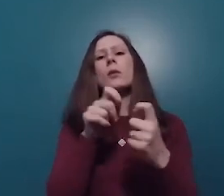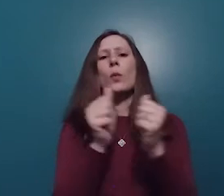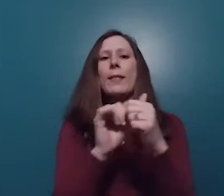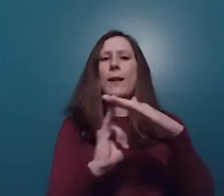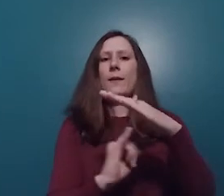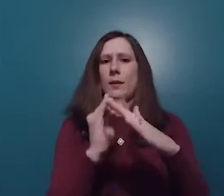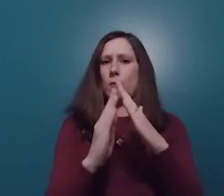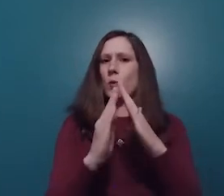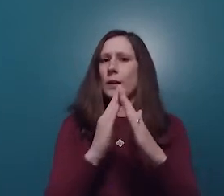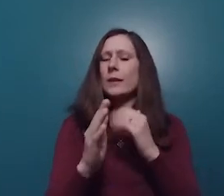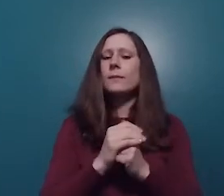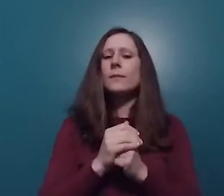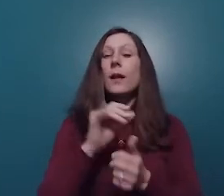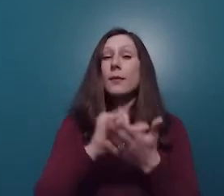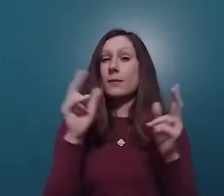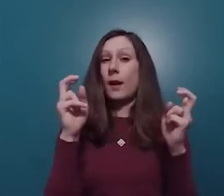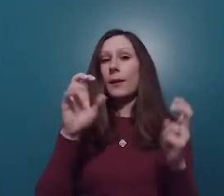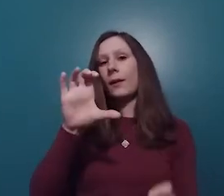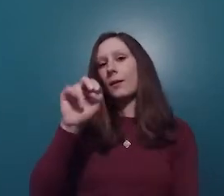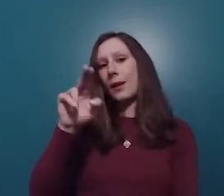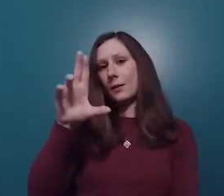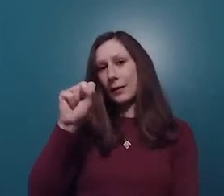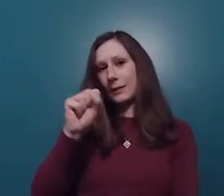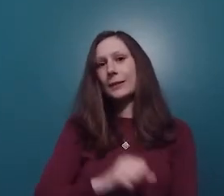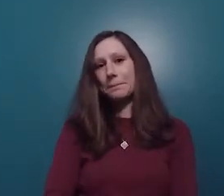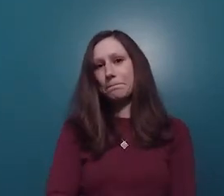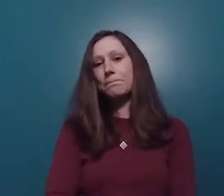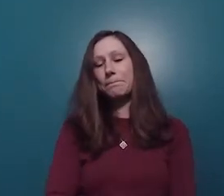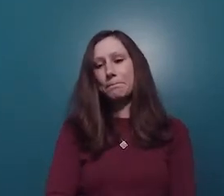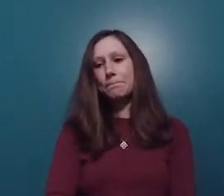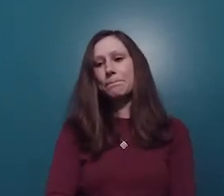particularly with isolated communities, and that is the census.